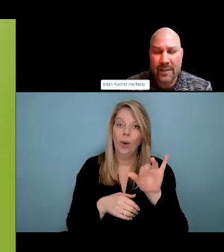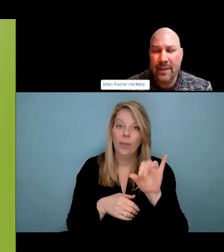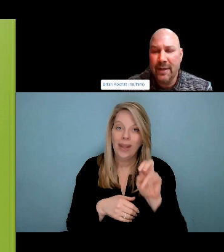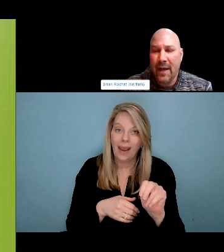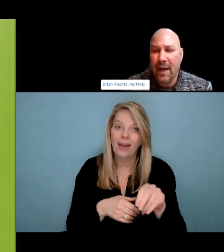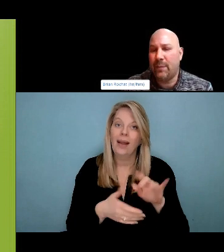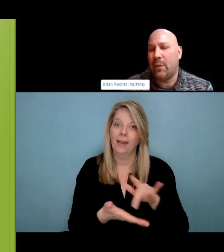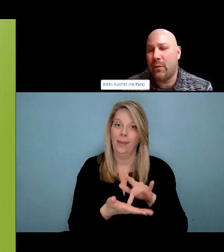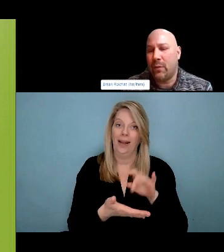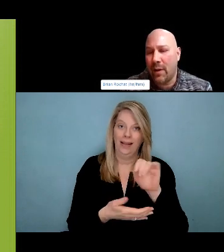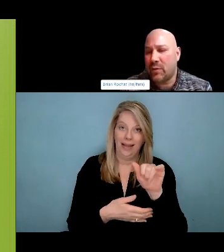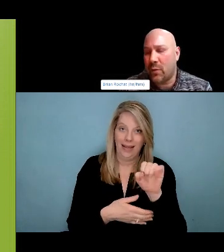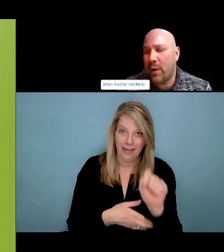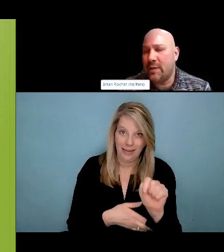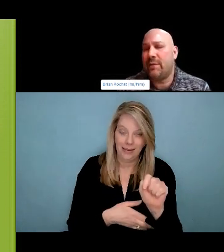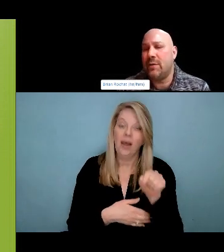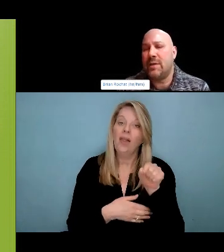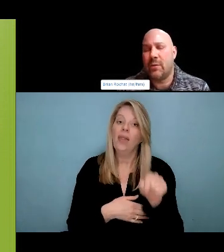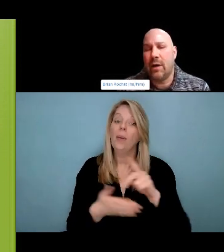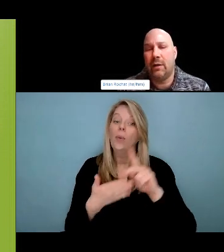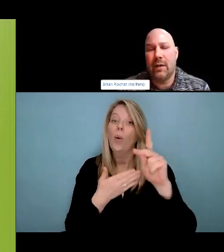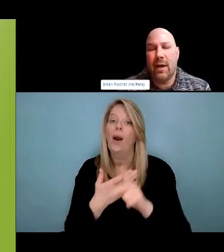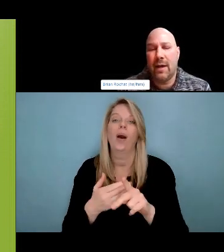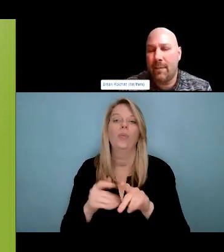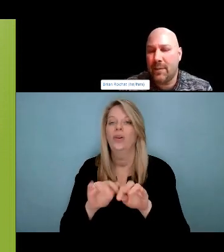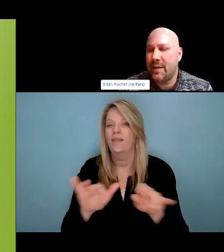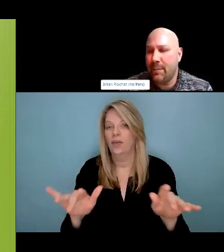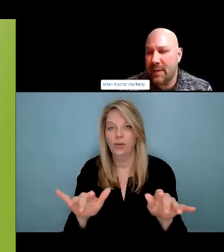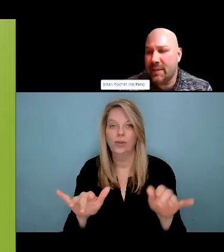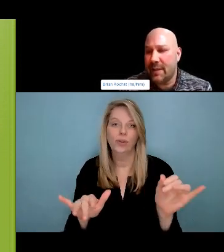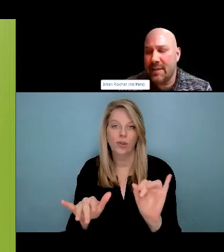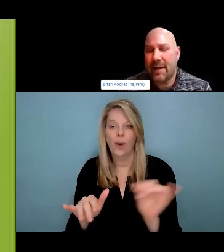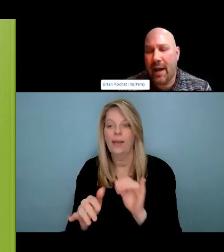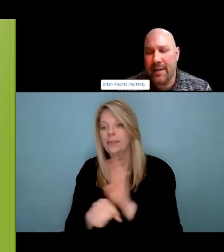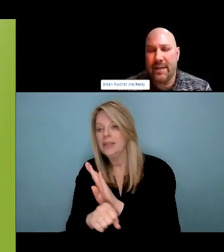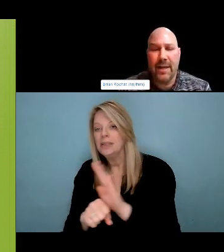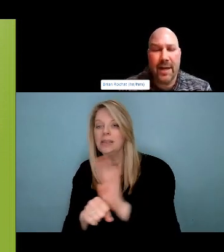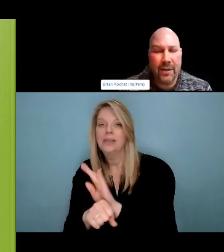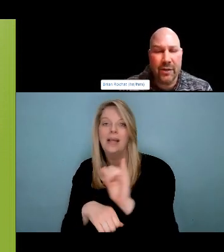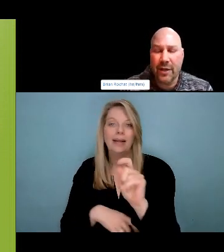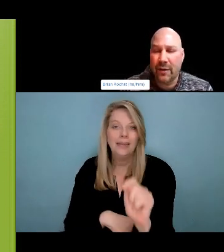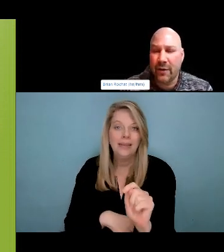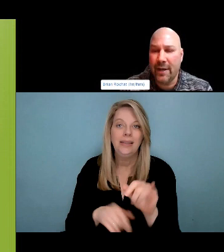To be indigenous, to be Aboriginal, why would I want to identify with that?